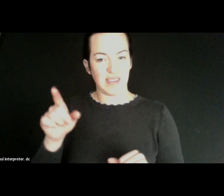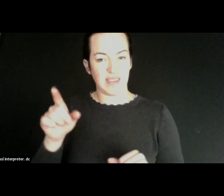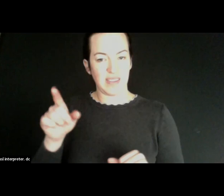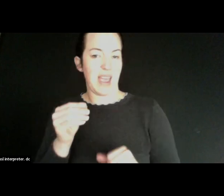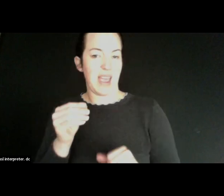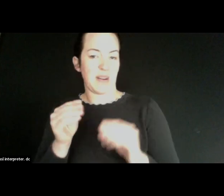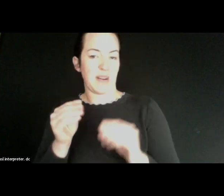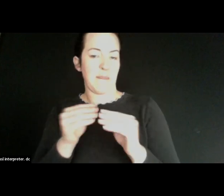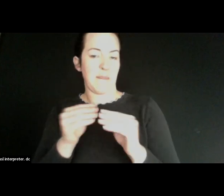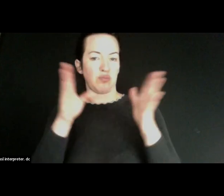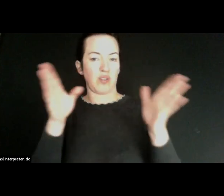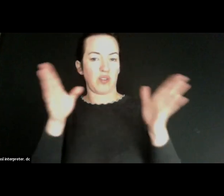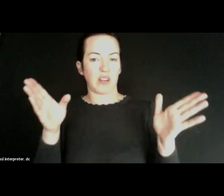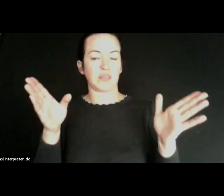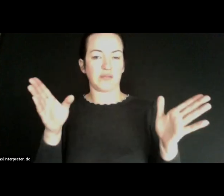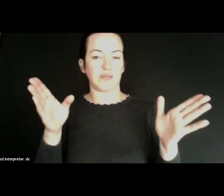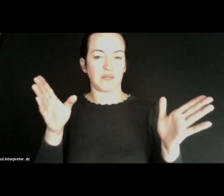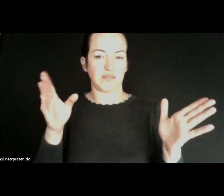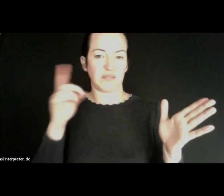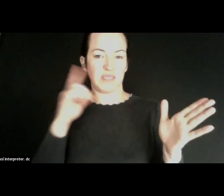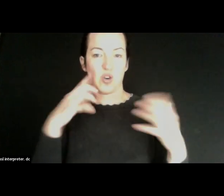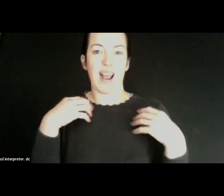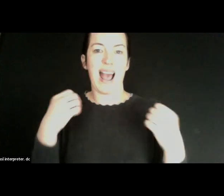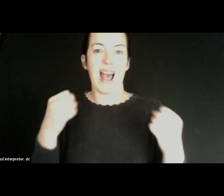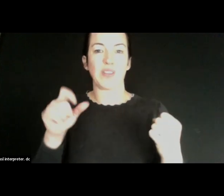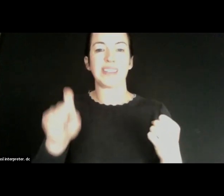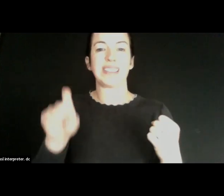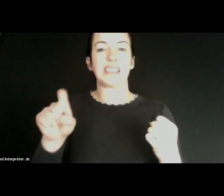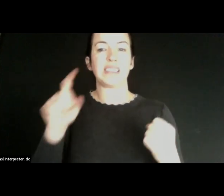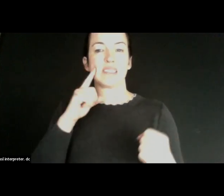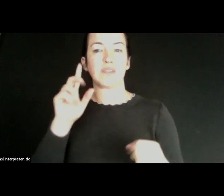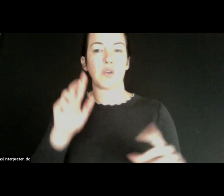in terms of the kind of health and needs of the population. So I’ll stop there.